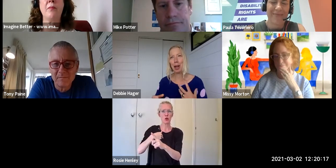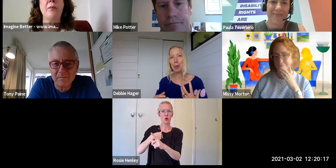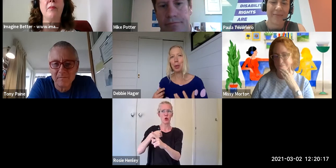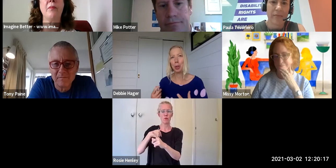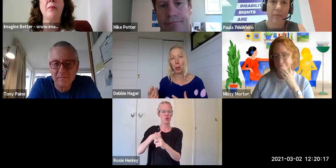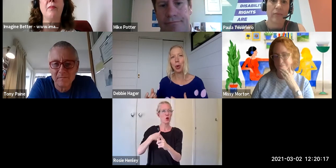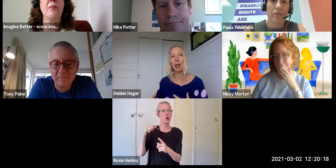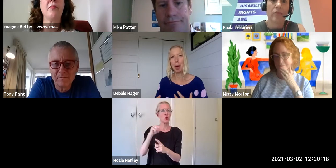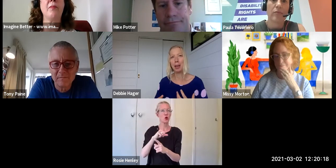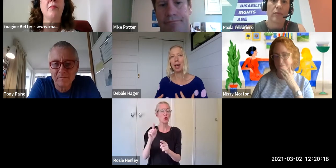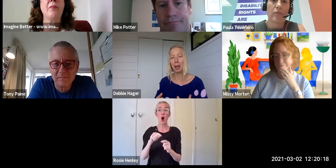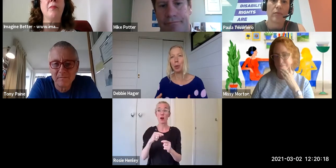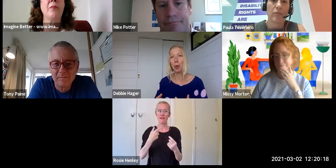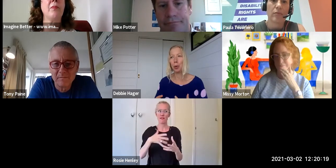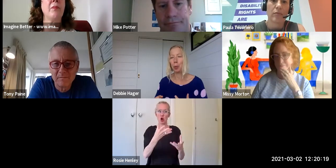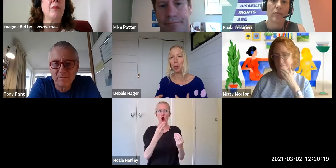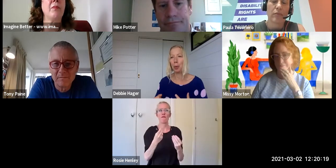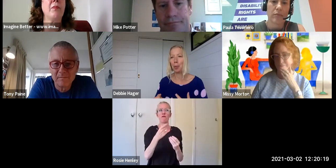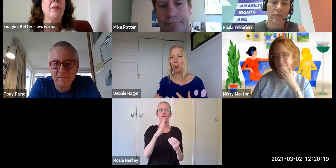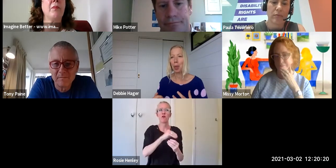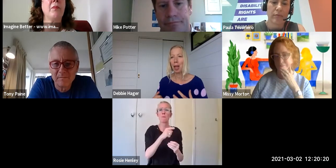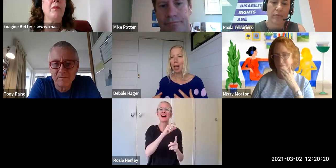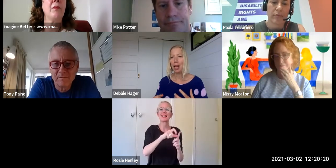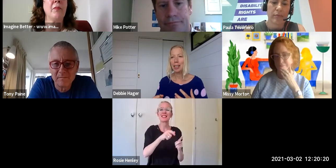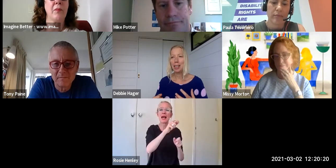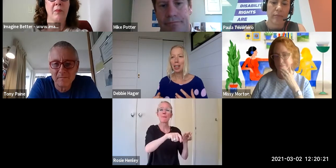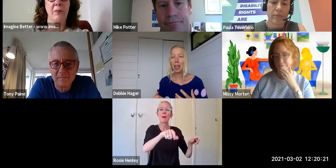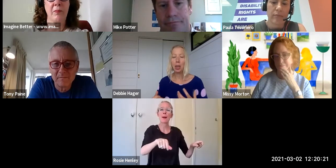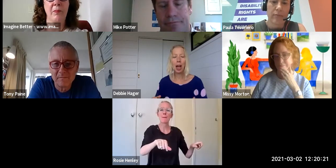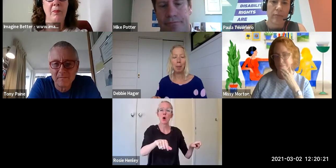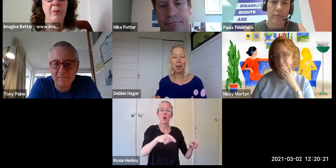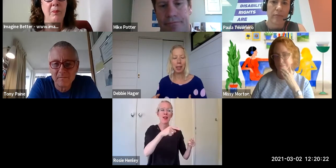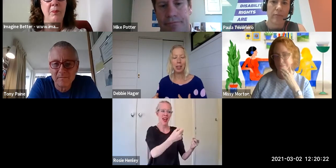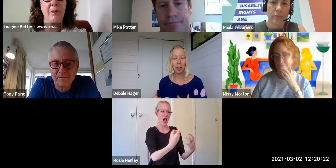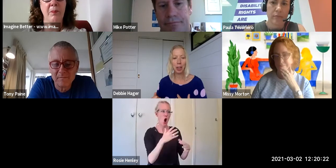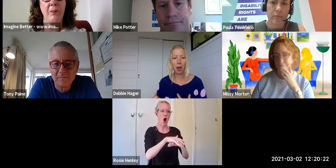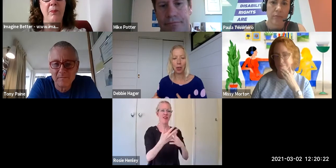and we were talking about how you work with people is that you can't be in this for yourself